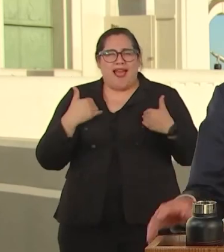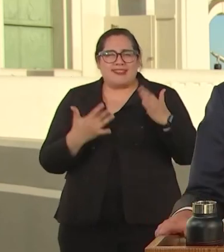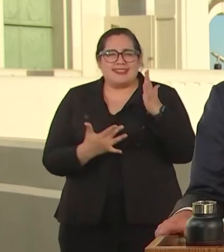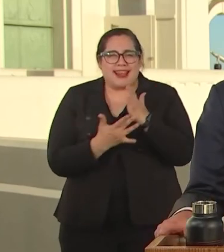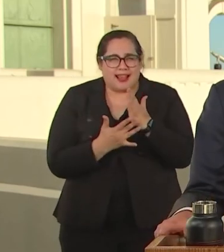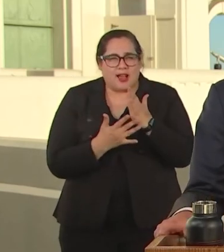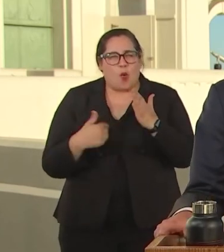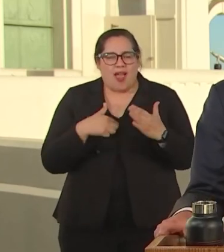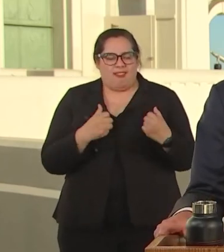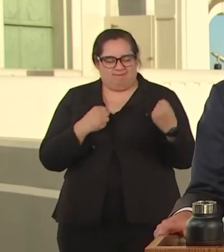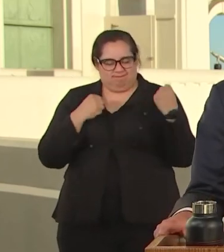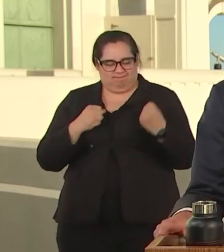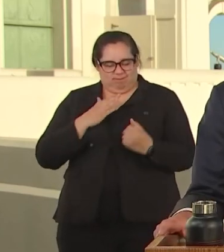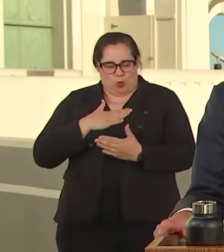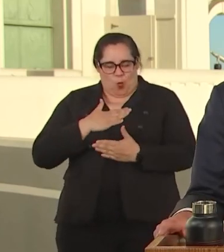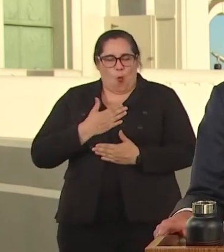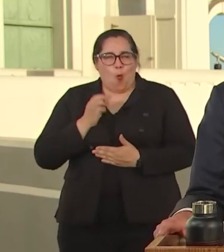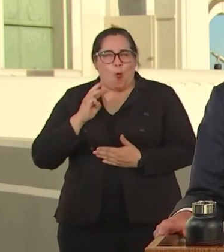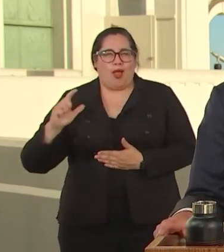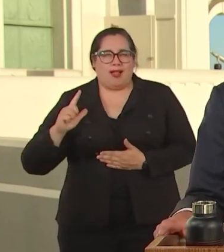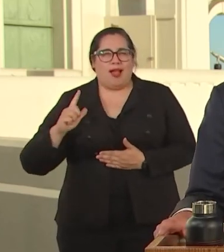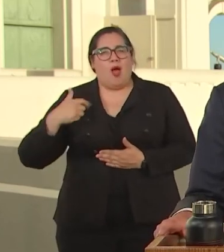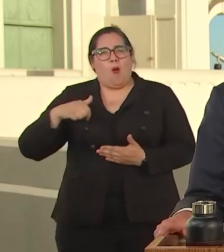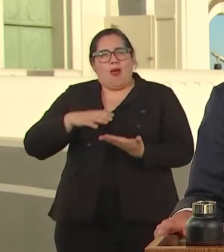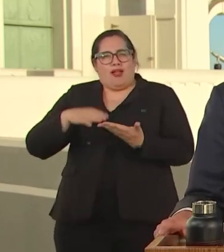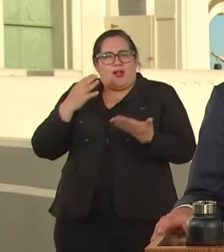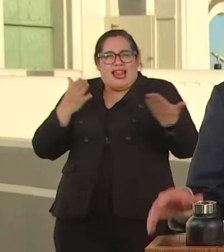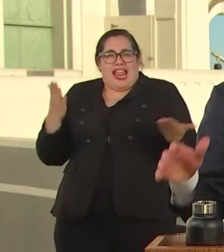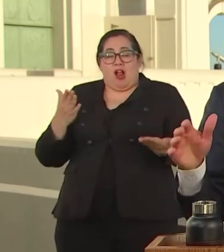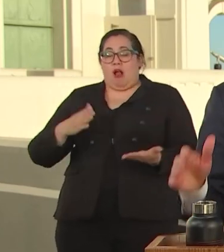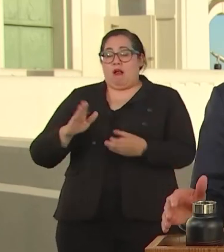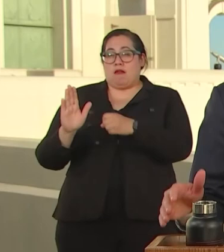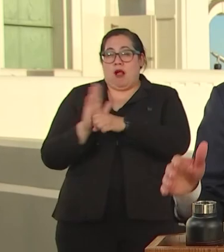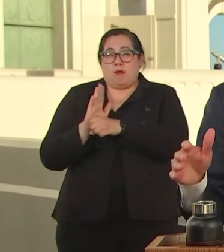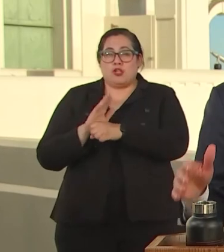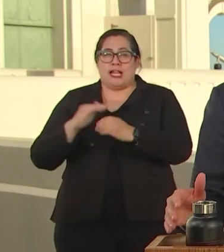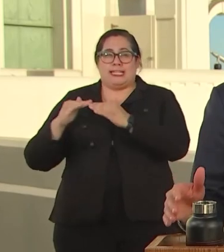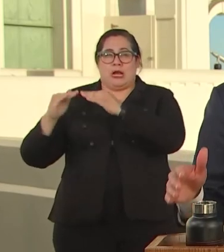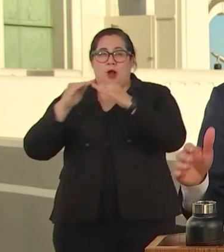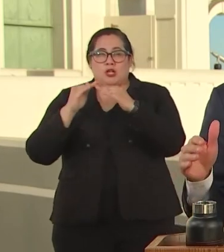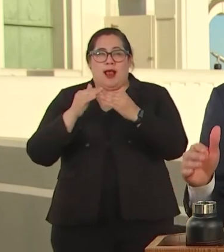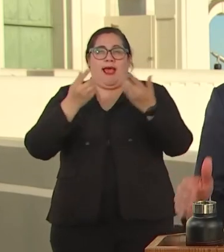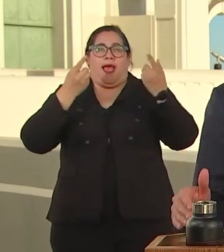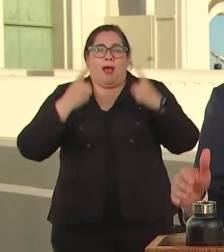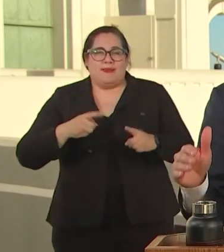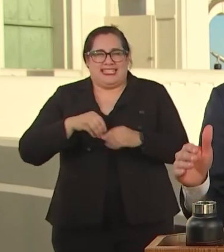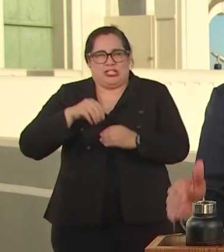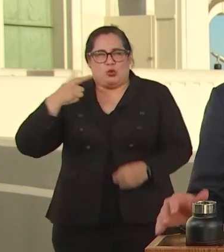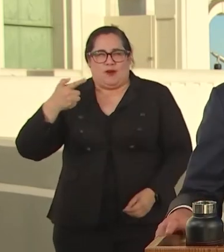US THAT THE COMMERCE AND DEMOCRACY HAPPENS, AND EVERY ANGELINO SHOULD HAVE HIGH SPEED